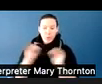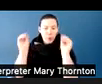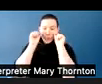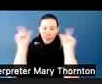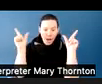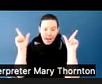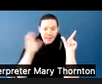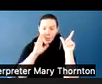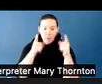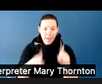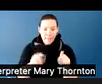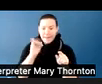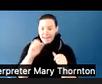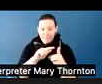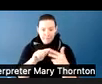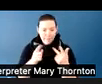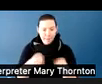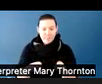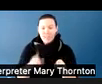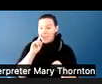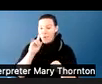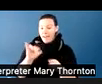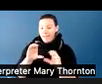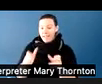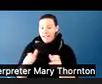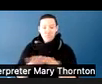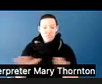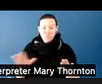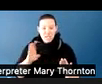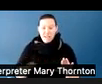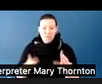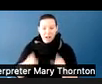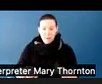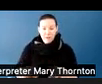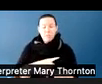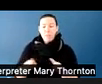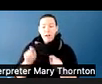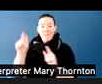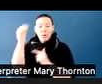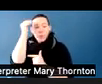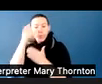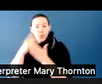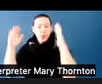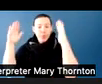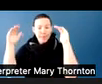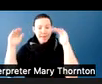And in this case, it did not happen for the whole quarter, but everybody knew what to expect and what the professor would be doing